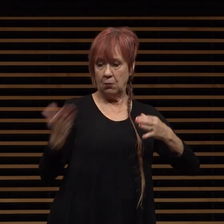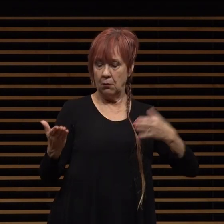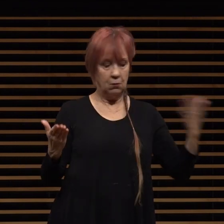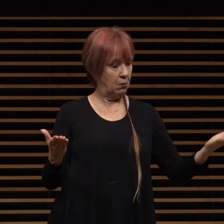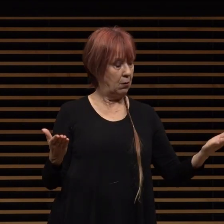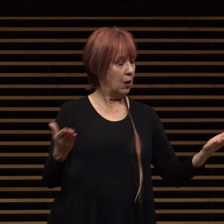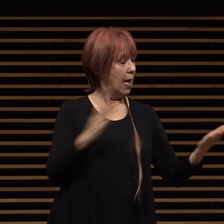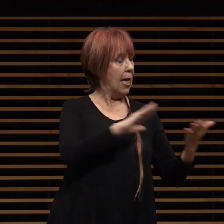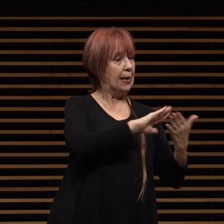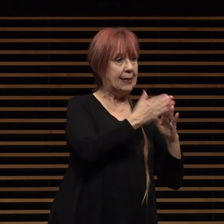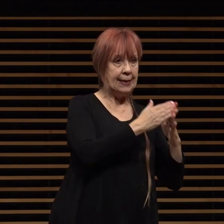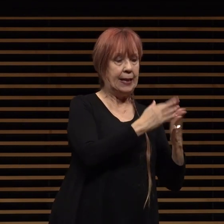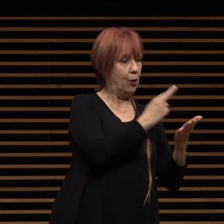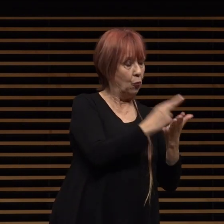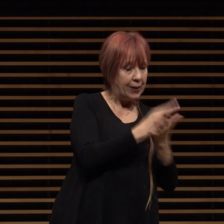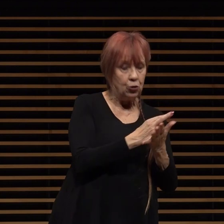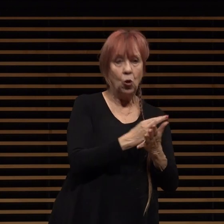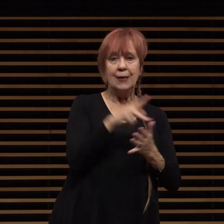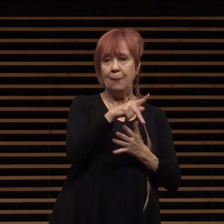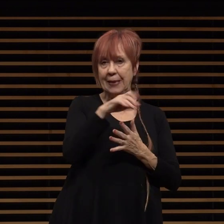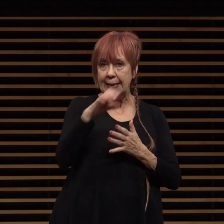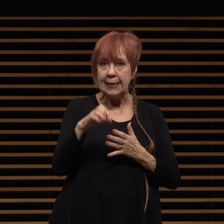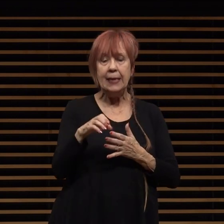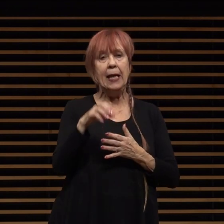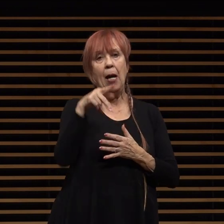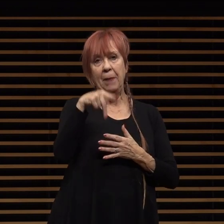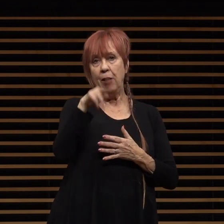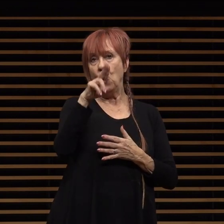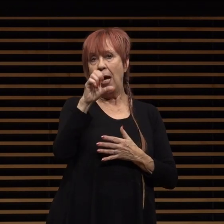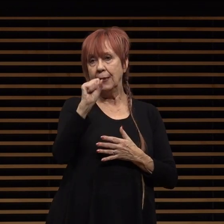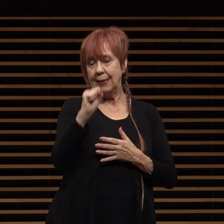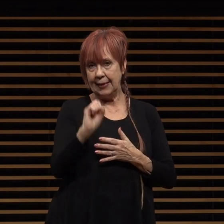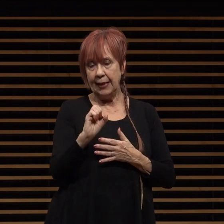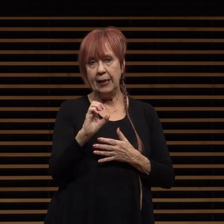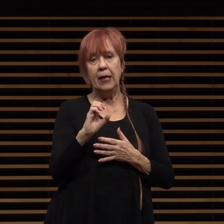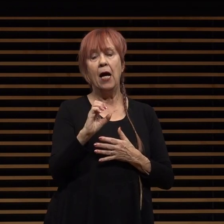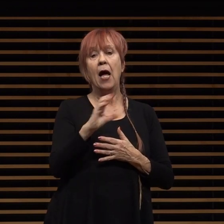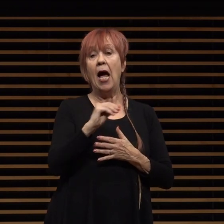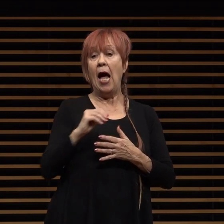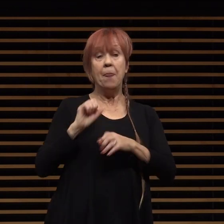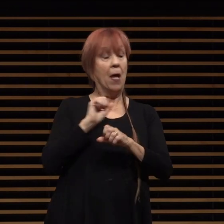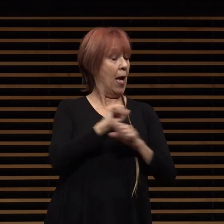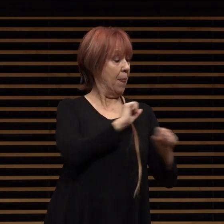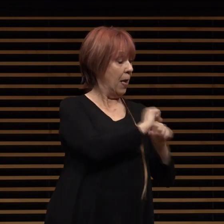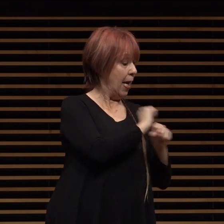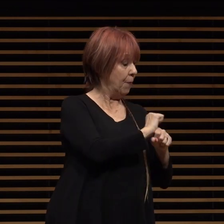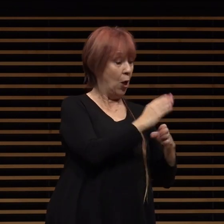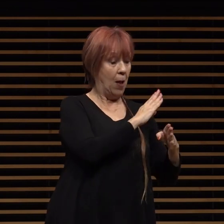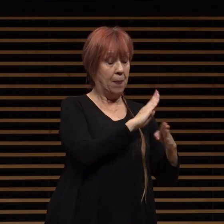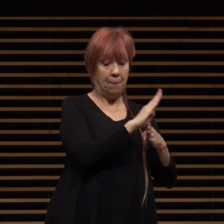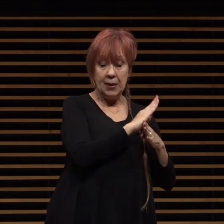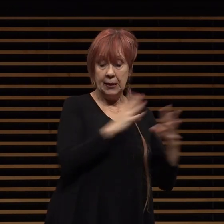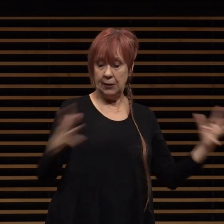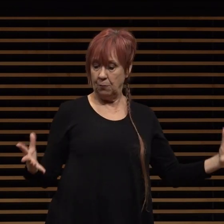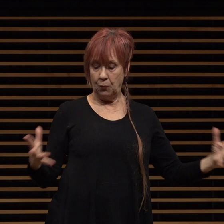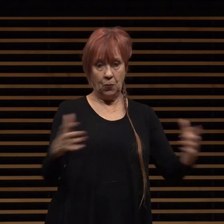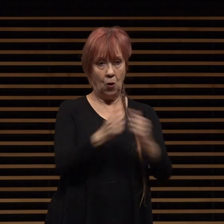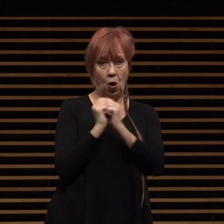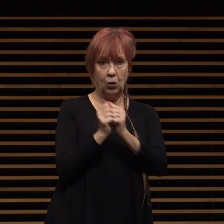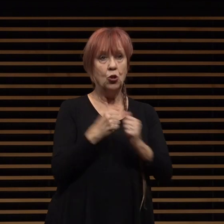resources pcc pusd and our labor partners together i've asked my friend